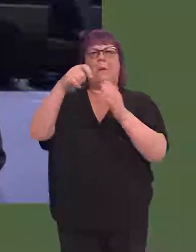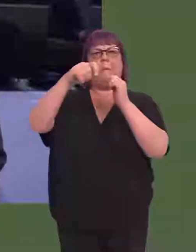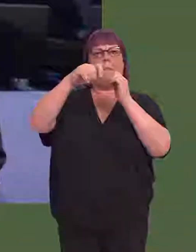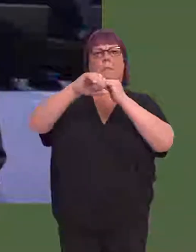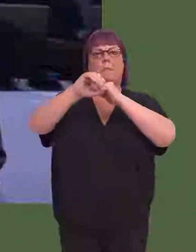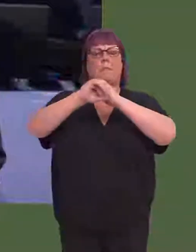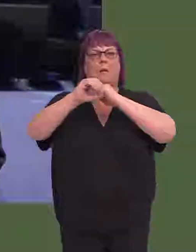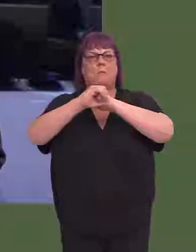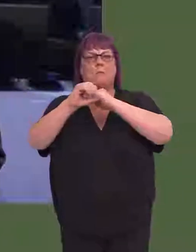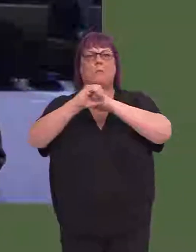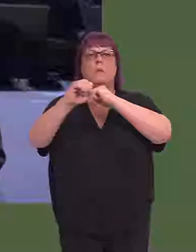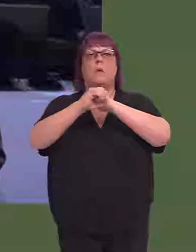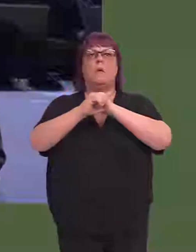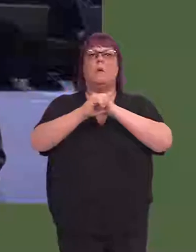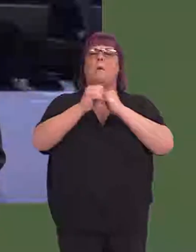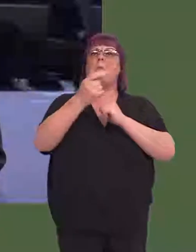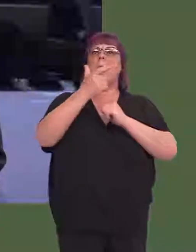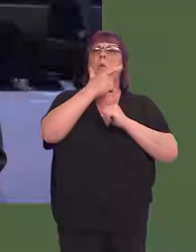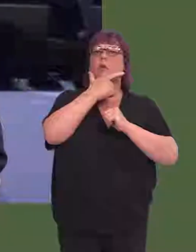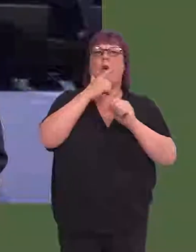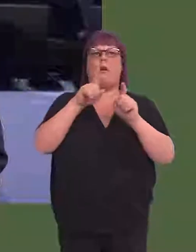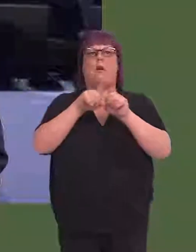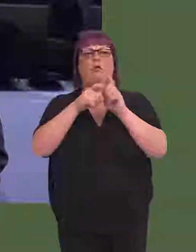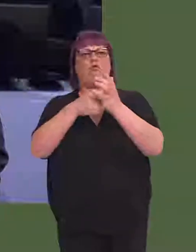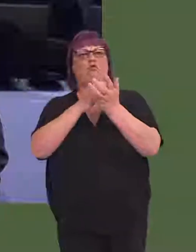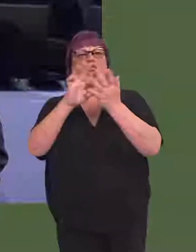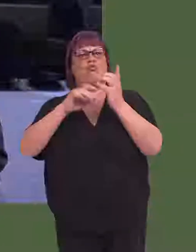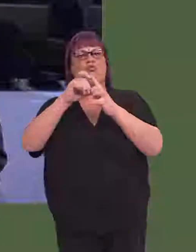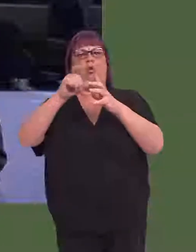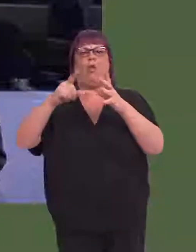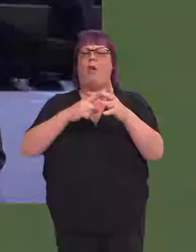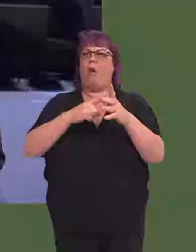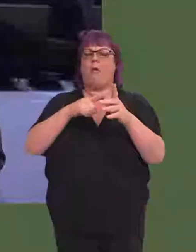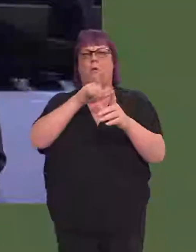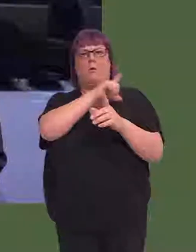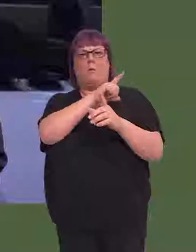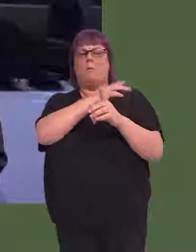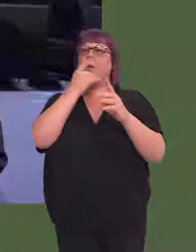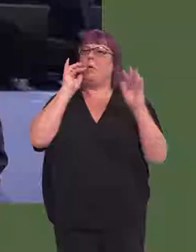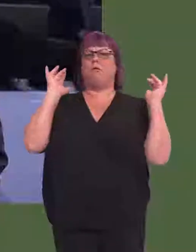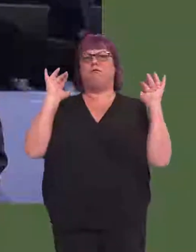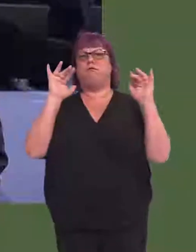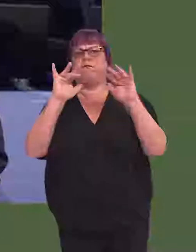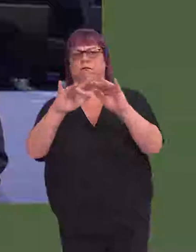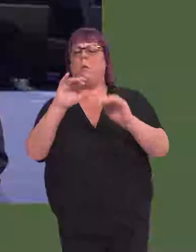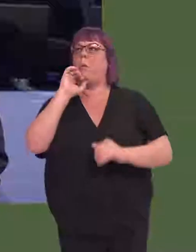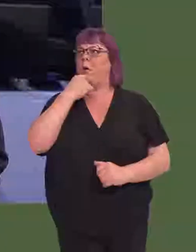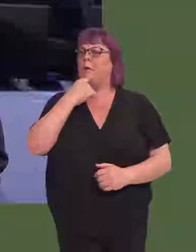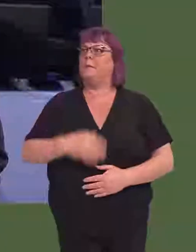gained from the marketing of Merthyr Tydfil's industrial heritage, making the town a major tourist destination.